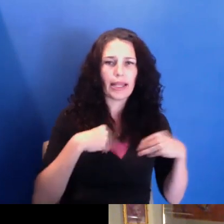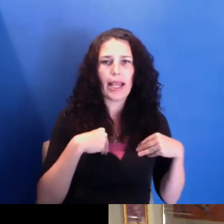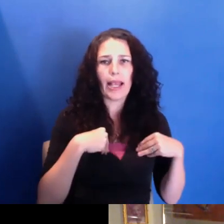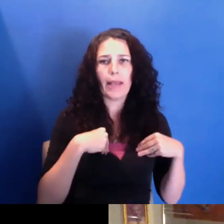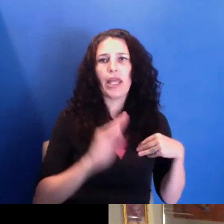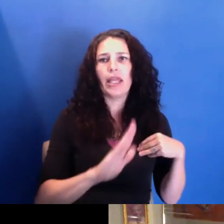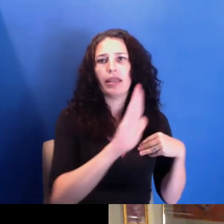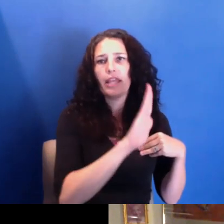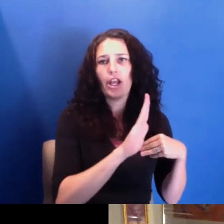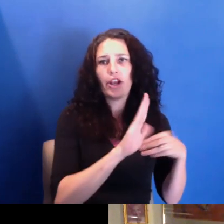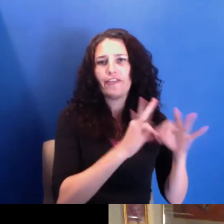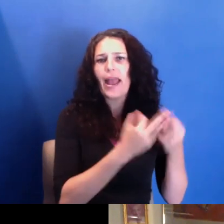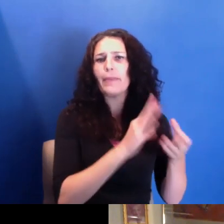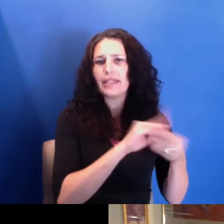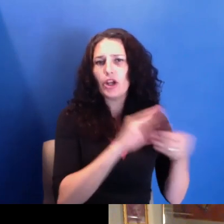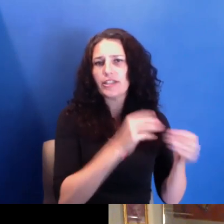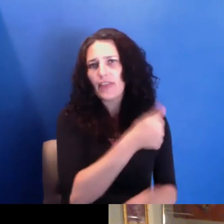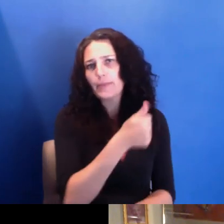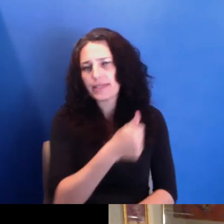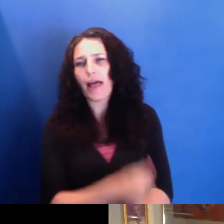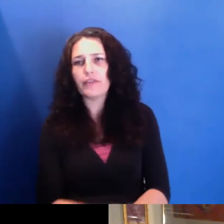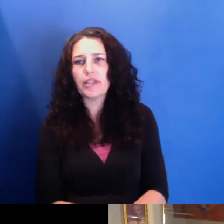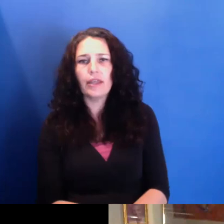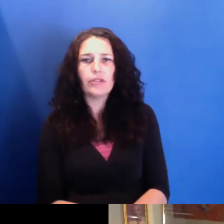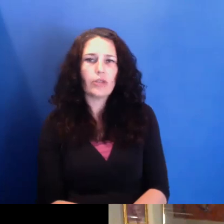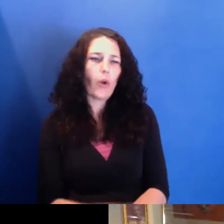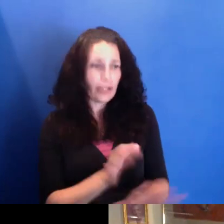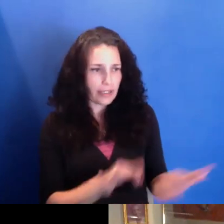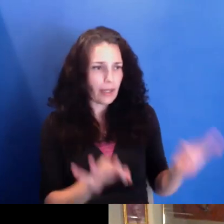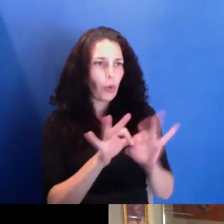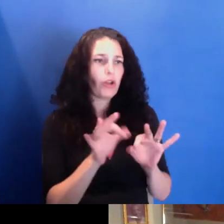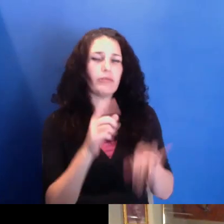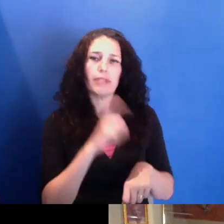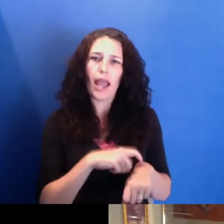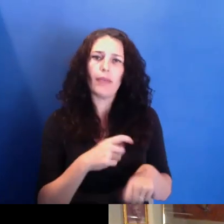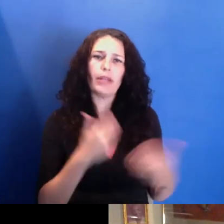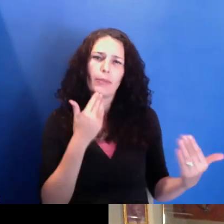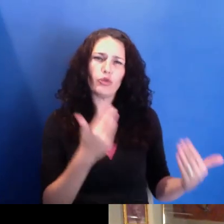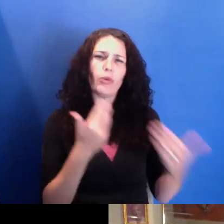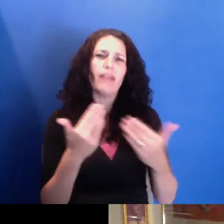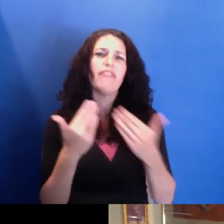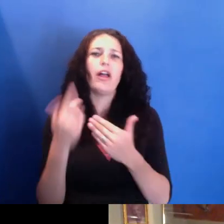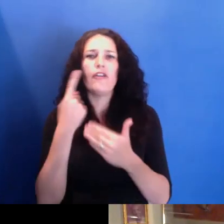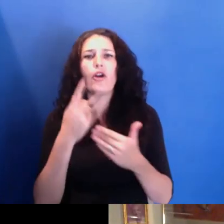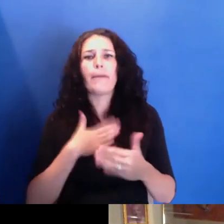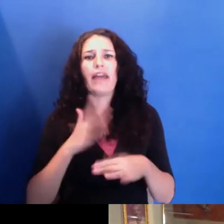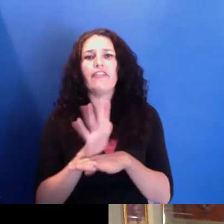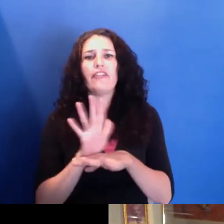And so-- and I'm grateful for the support of my film collective to help me do so. So those are probably the two biggest